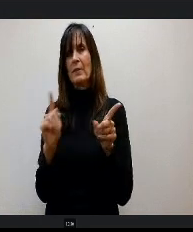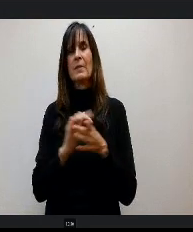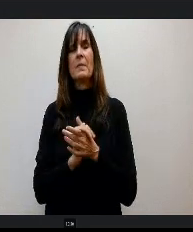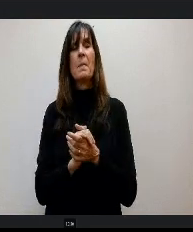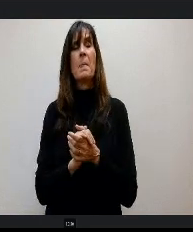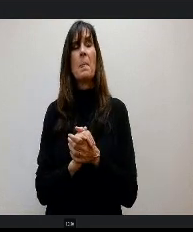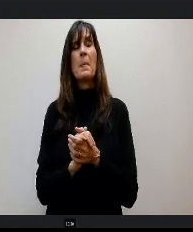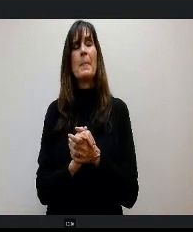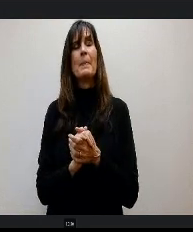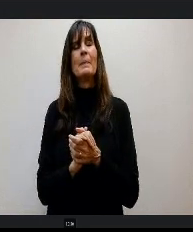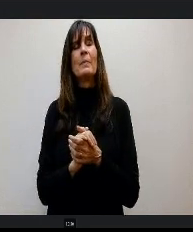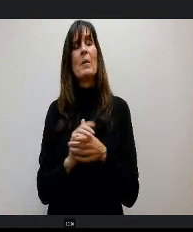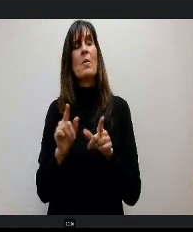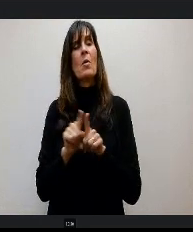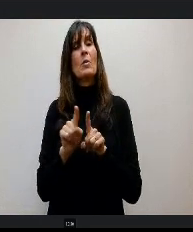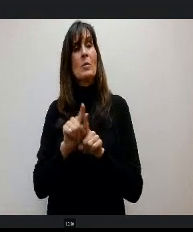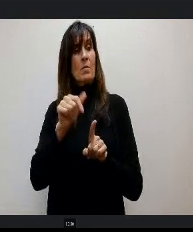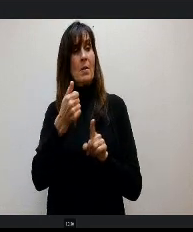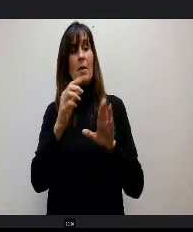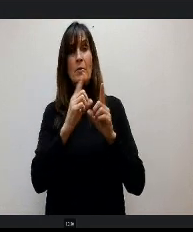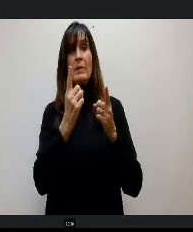d some other districts, it's significant. I want to just give you some examples.